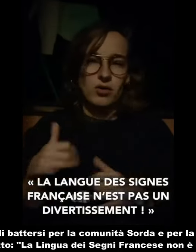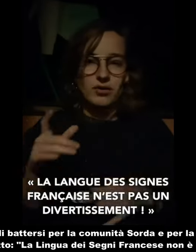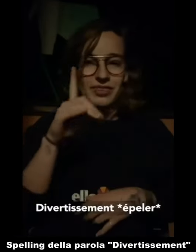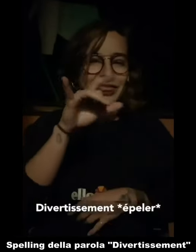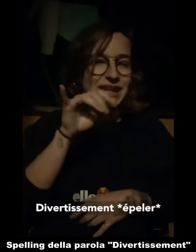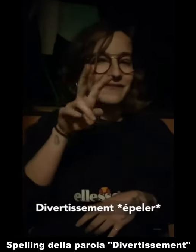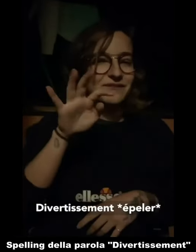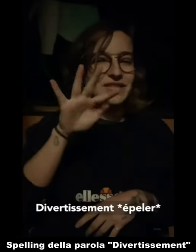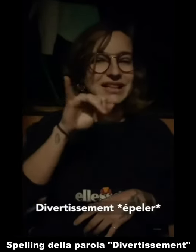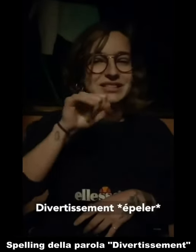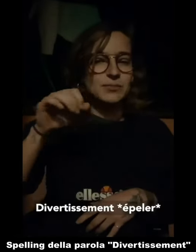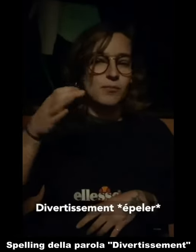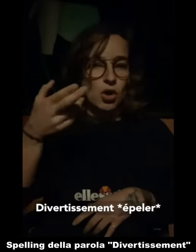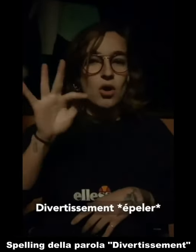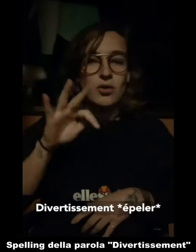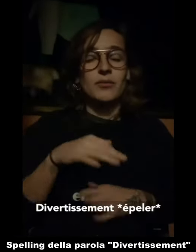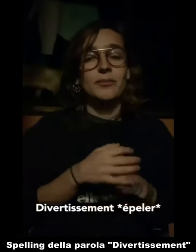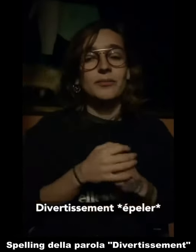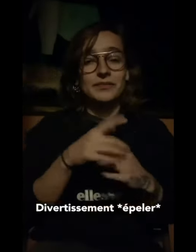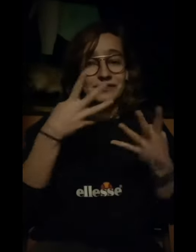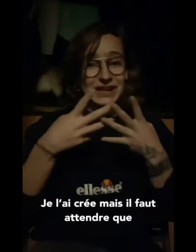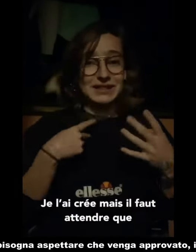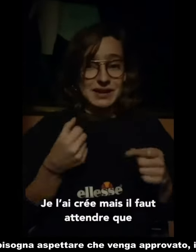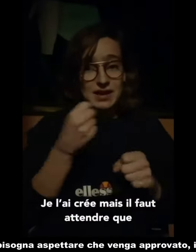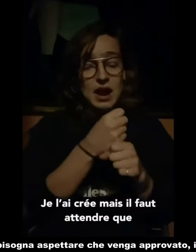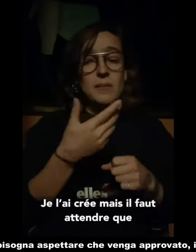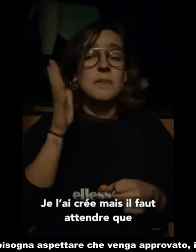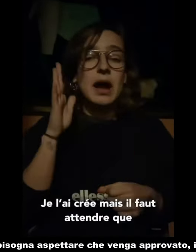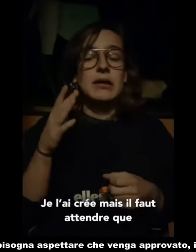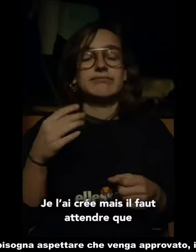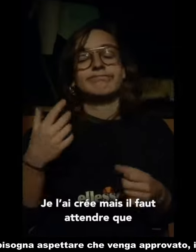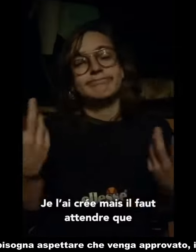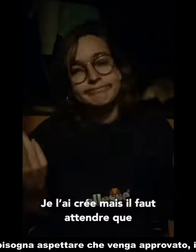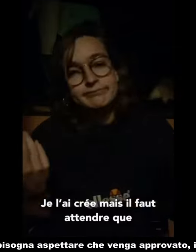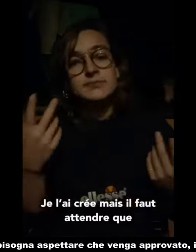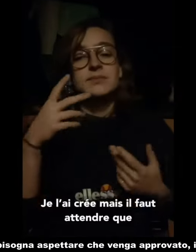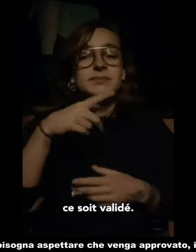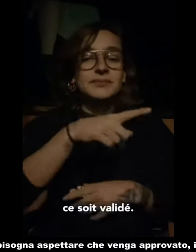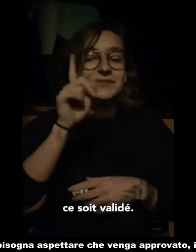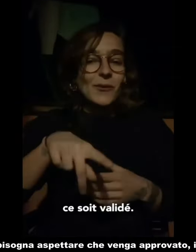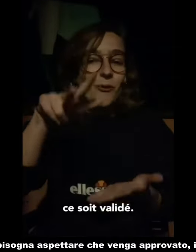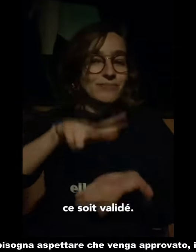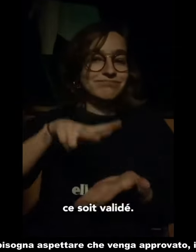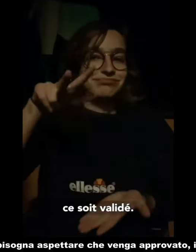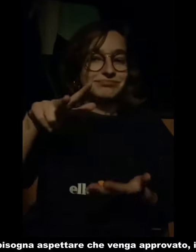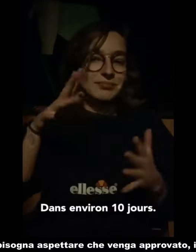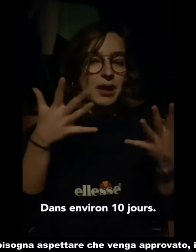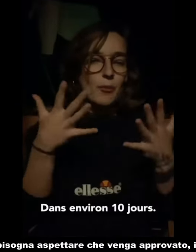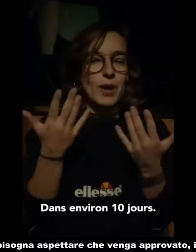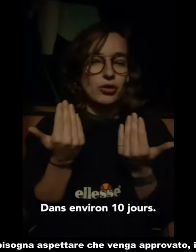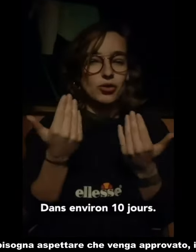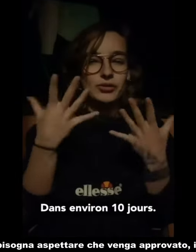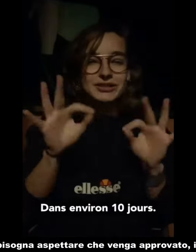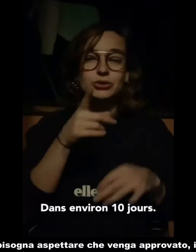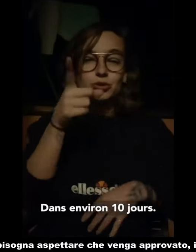Spelling of "Divertissement" in LSF I created it but We have to wait for its approval. It takes about 10 days.